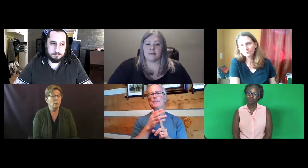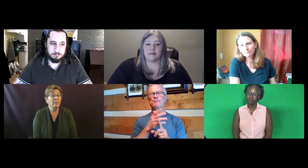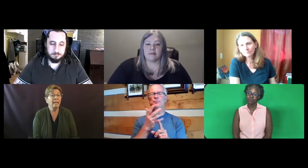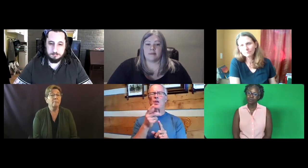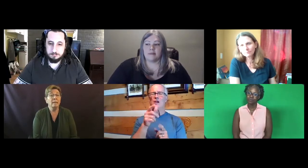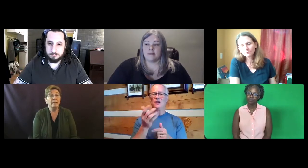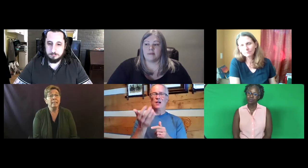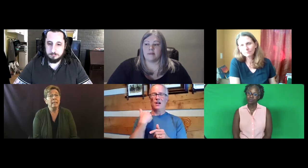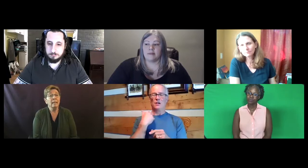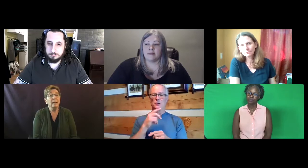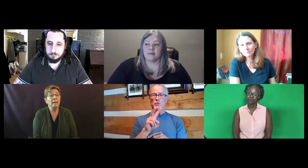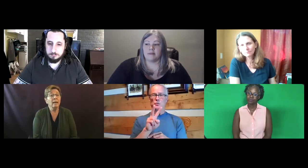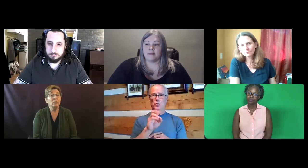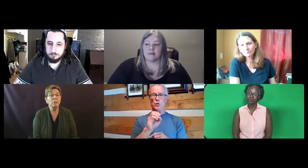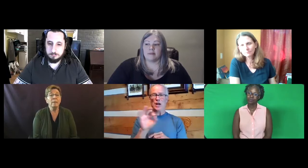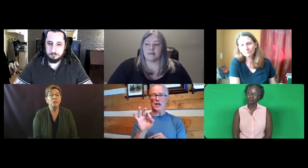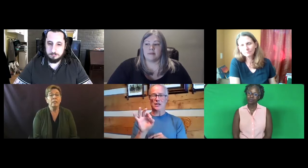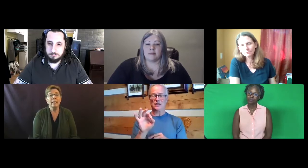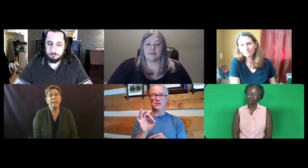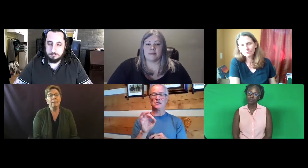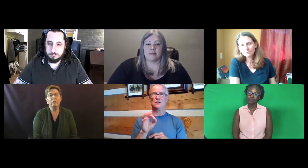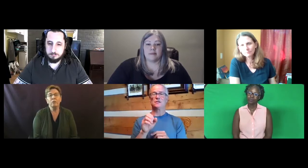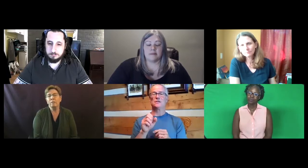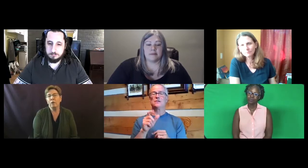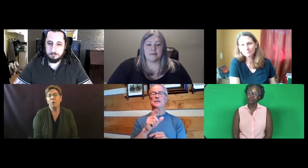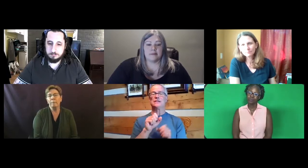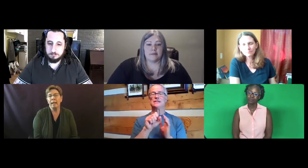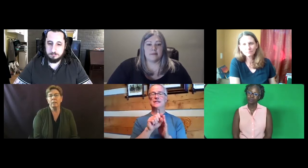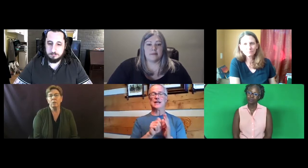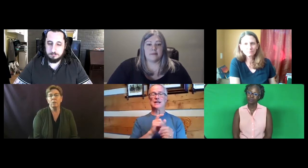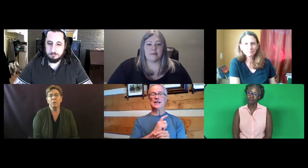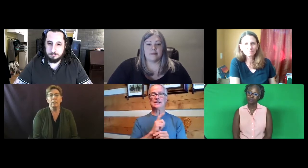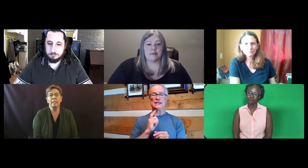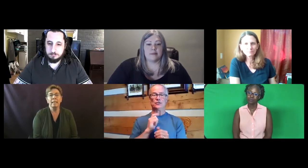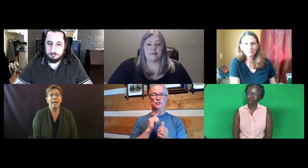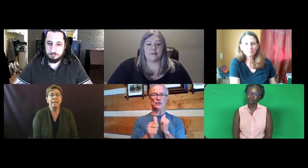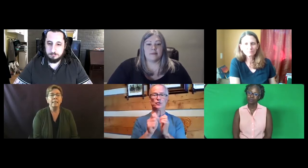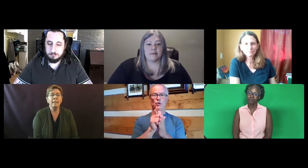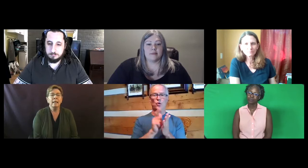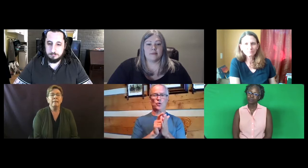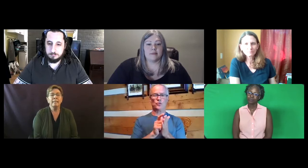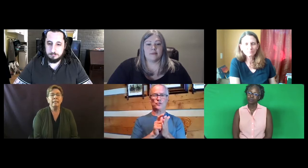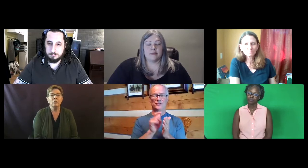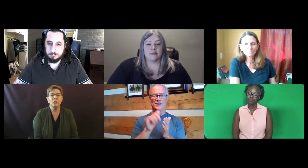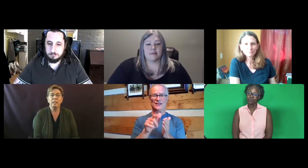With that in mind, I should mention that first of all, going back to , the State legislature